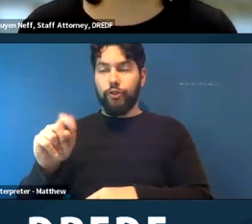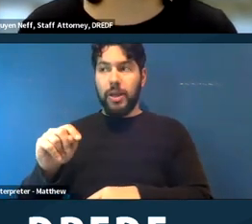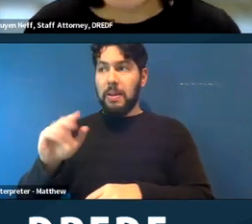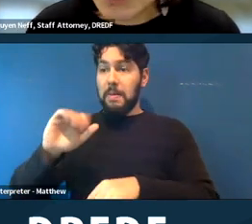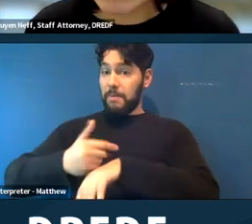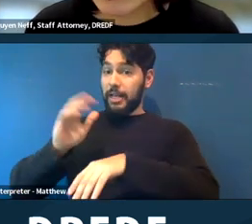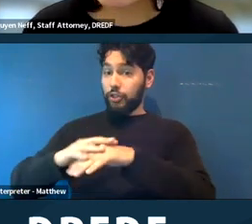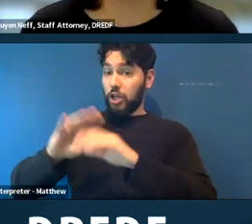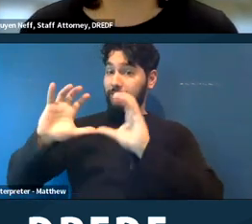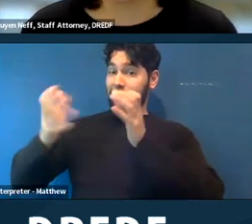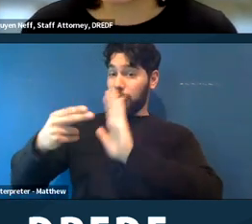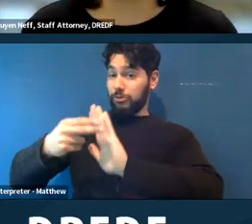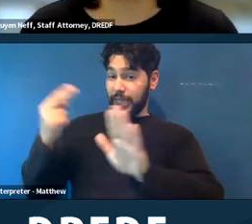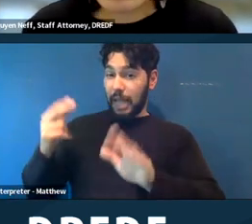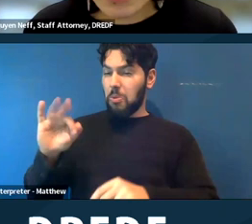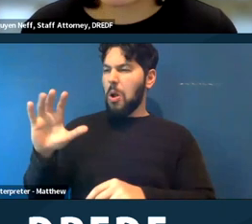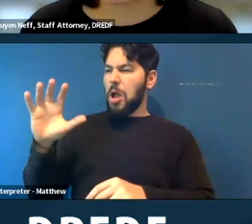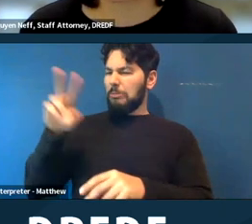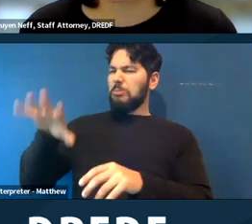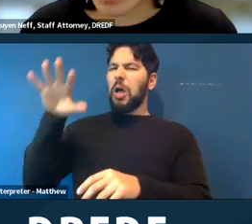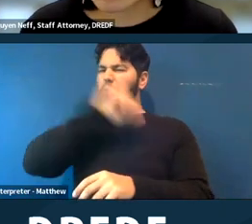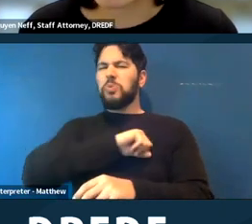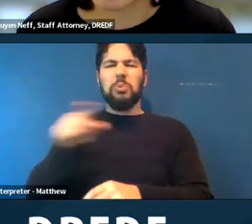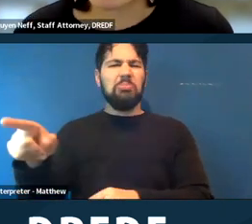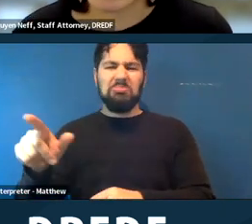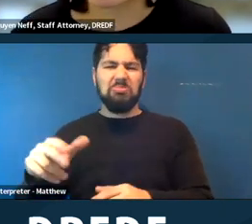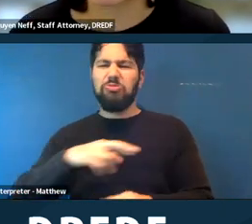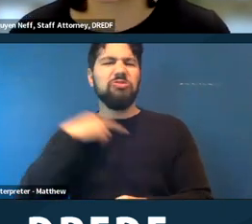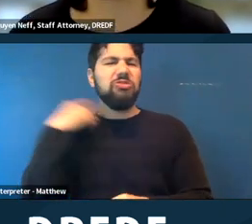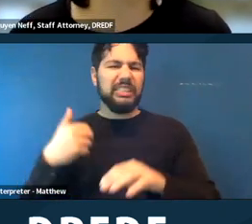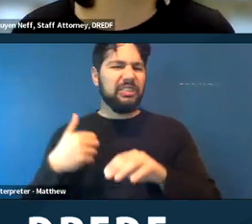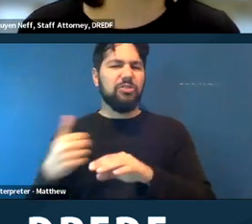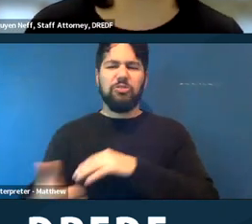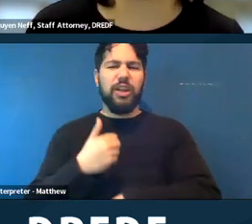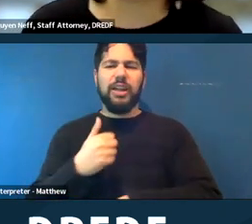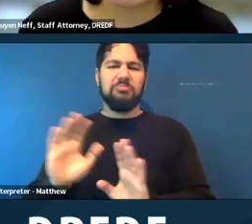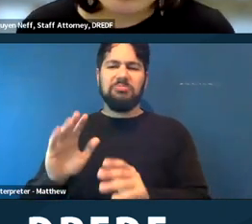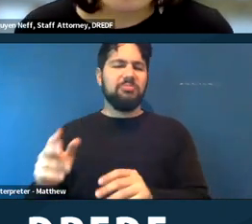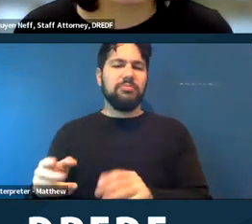unfortunately, the rhetoric that we hear a lot is about unhoused people